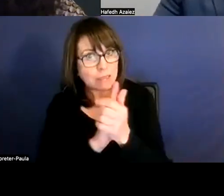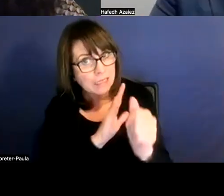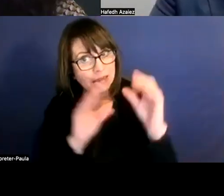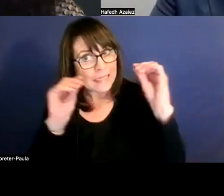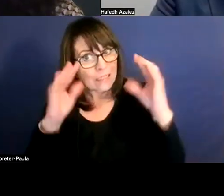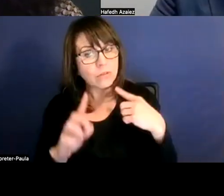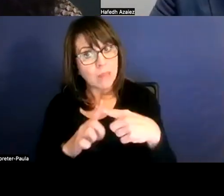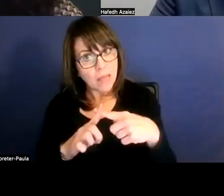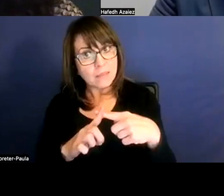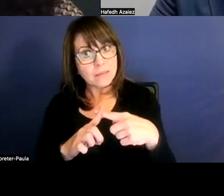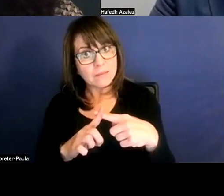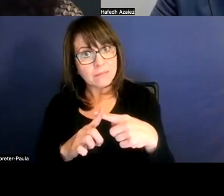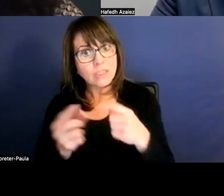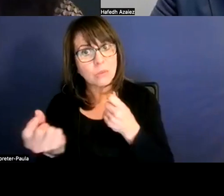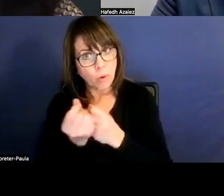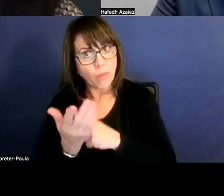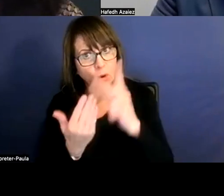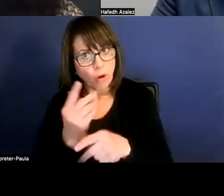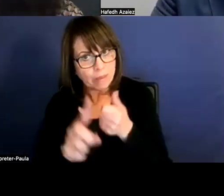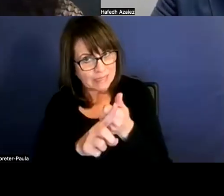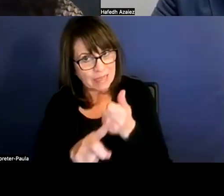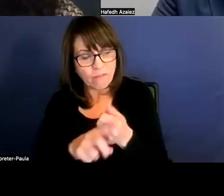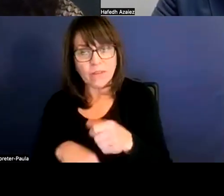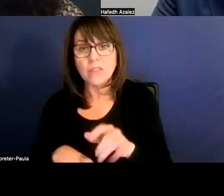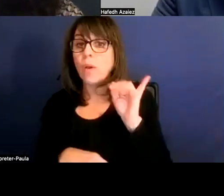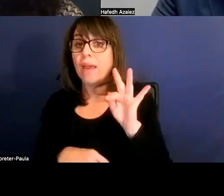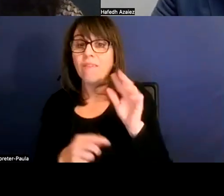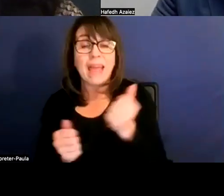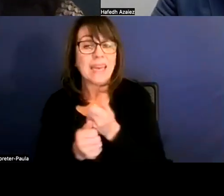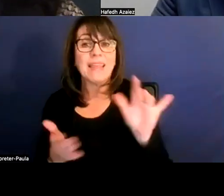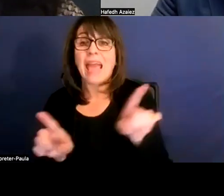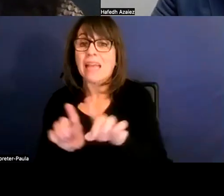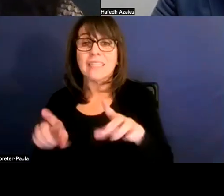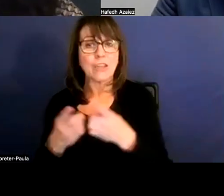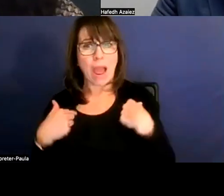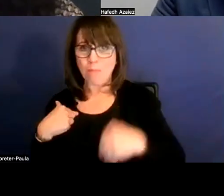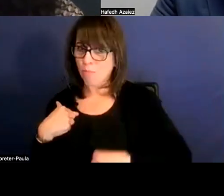to make sure we're also supporting the program. So if anything, as a district, I'm proud of what we're doing.